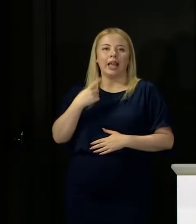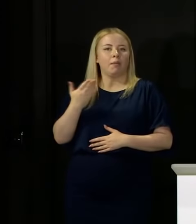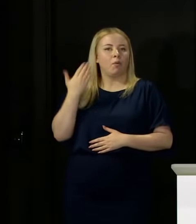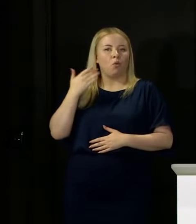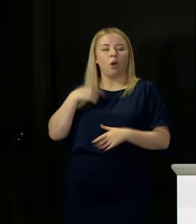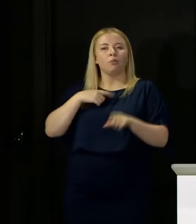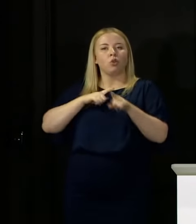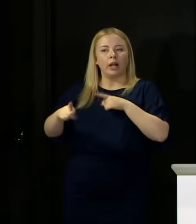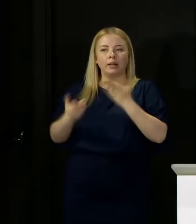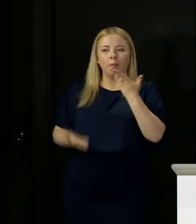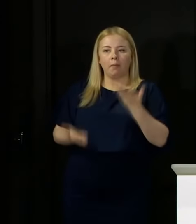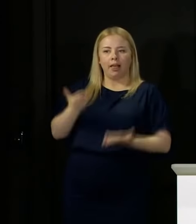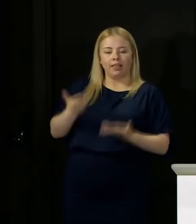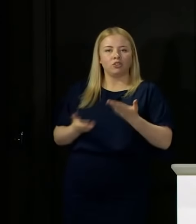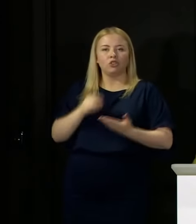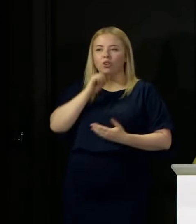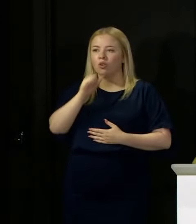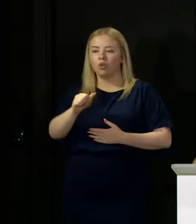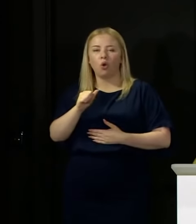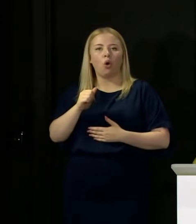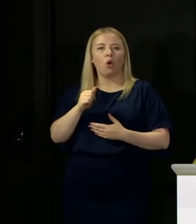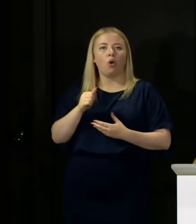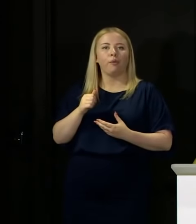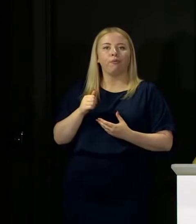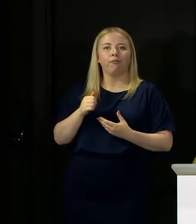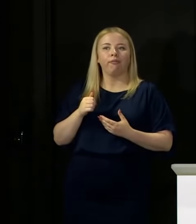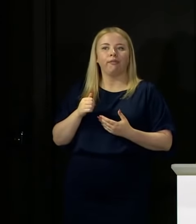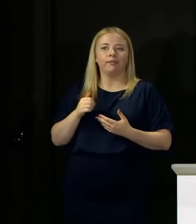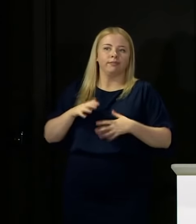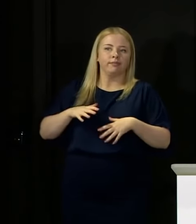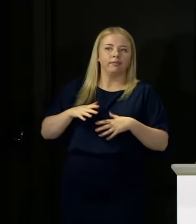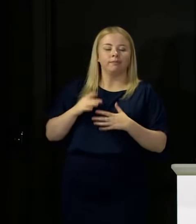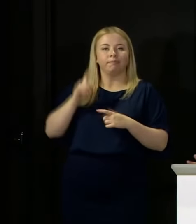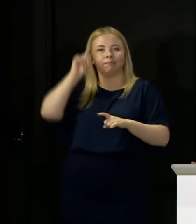here between not allowing hares to run before we've taken decisions, because that doesn't